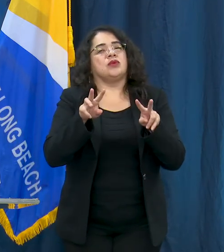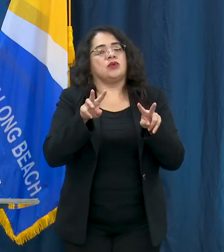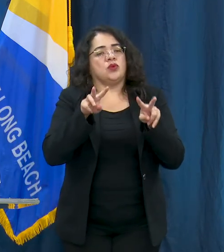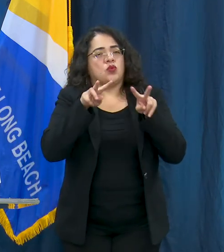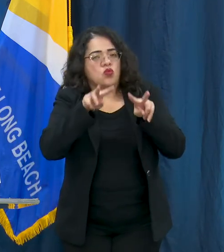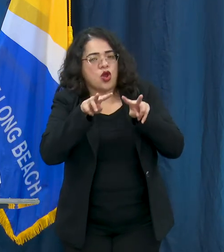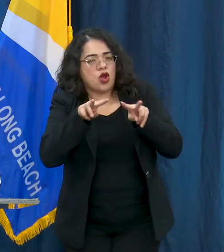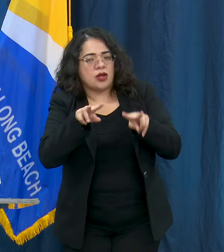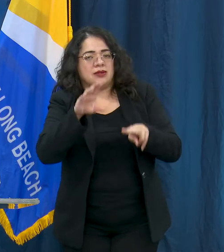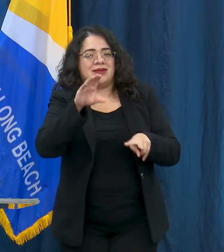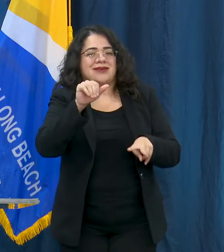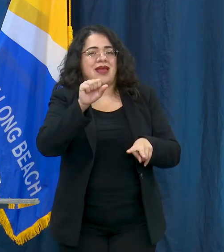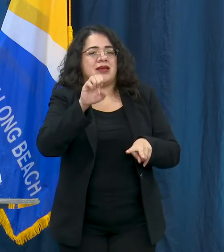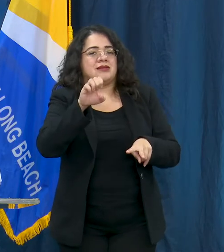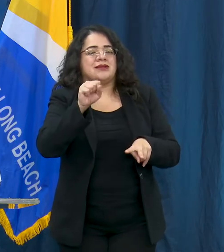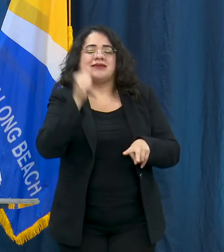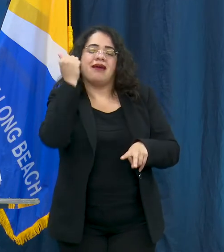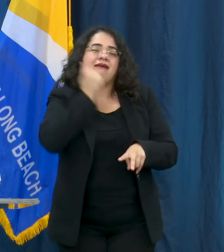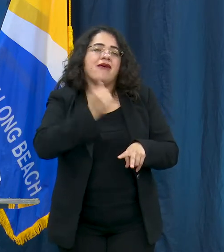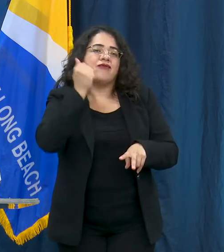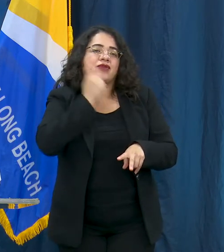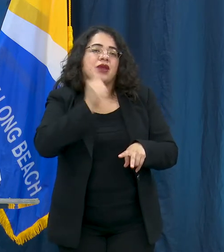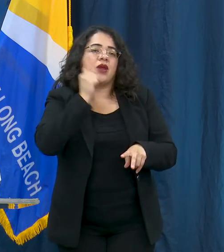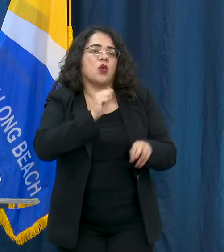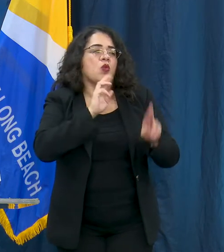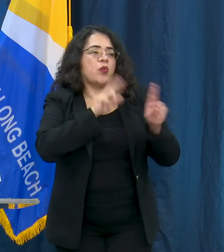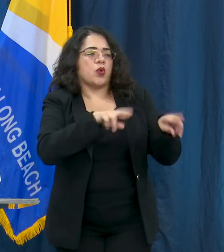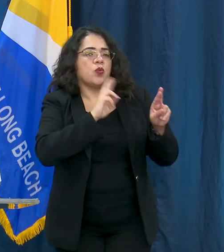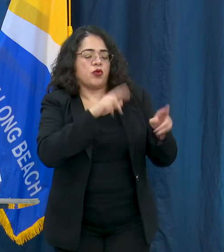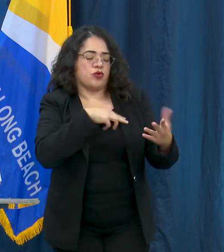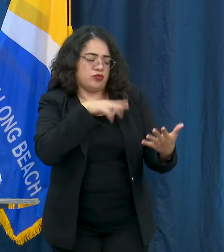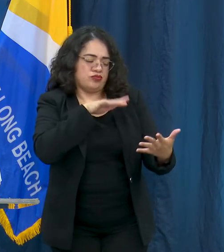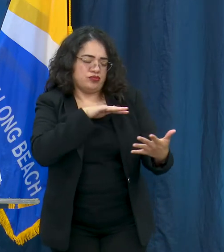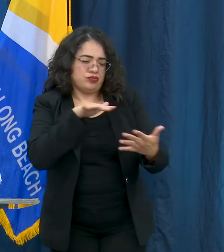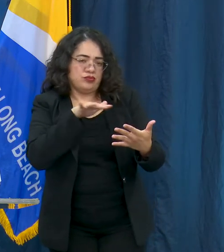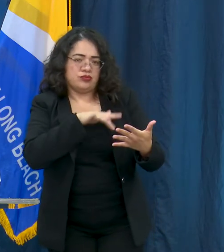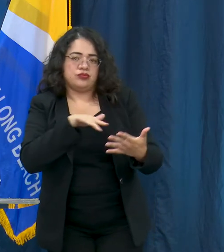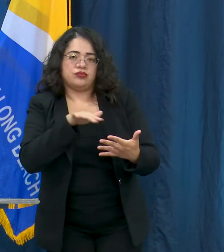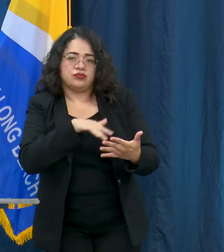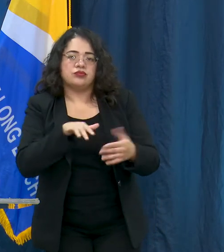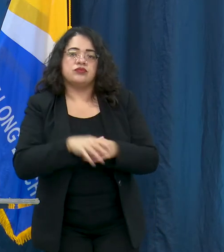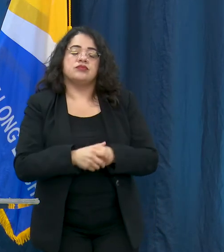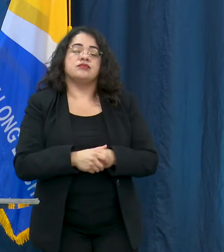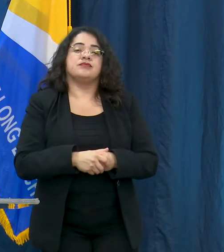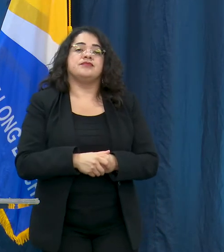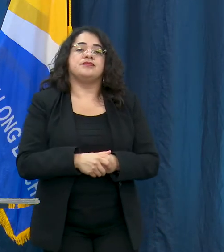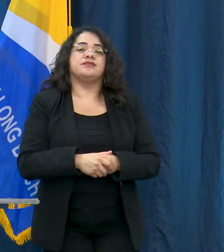cases every day and the problem or the issue, the